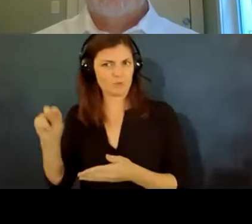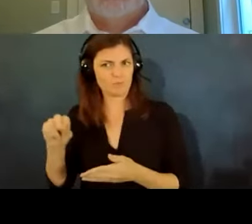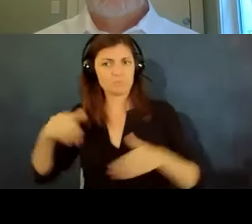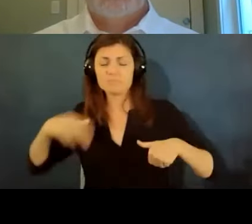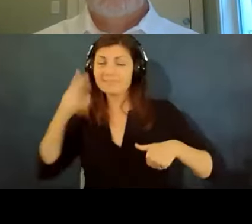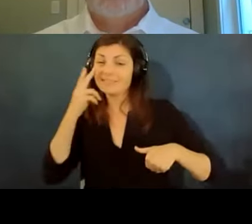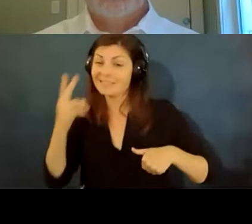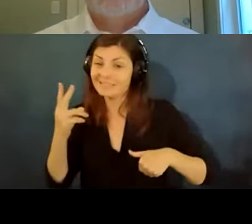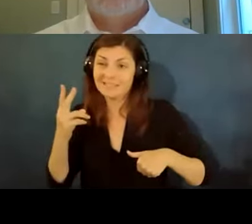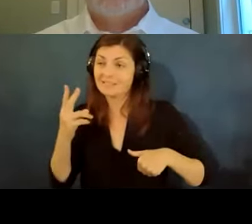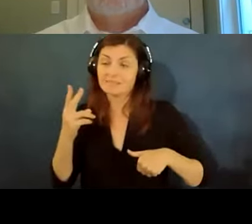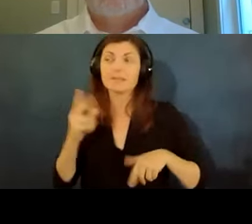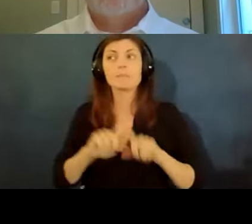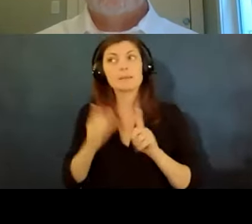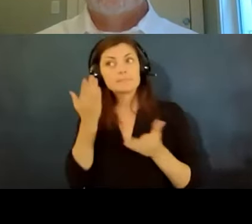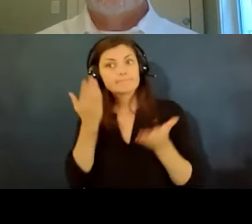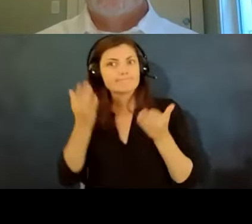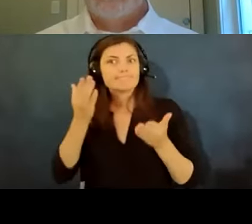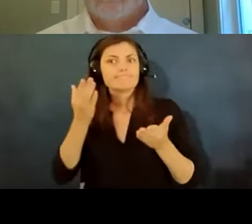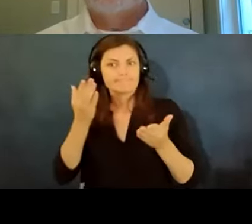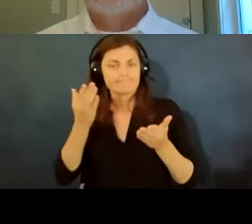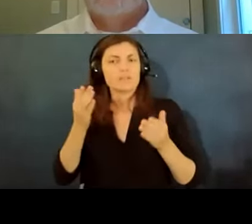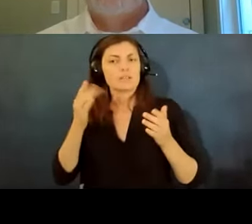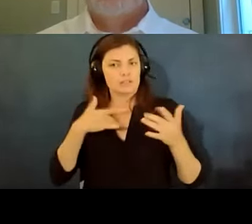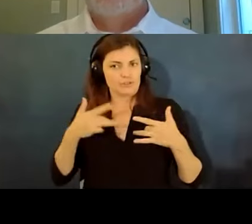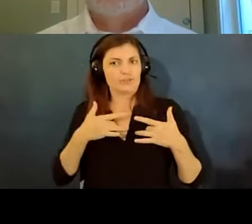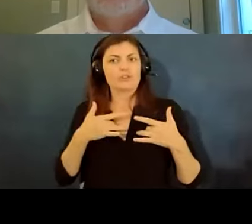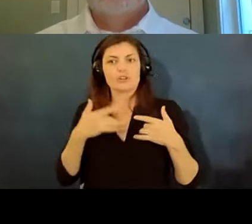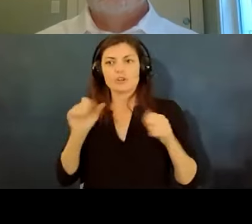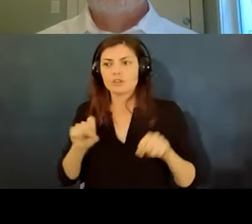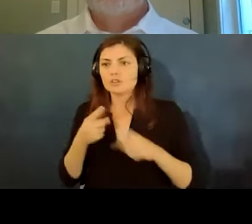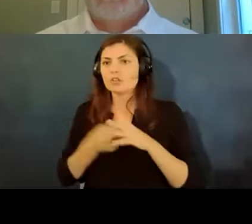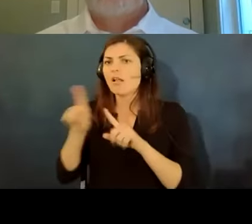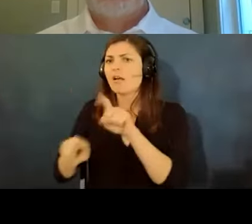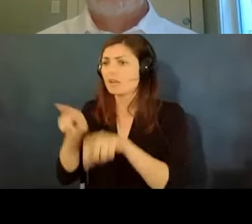but we worry that employers are going to start asking everybody do you have any of